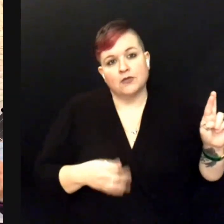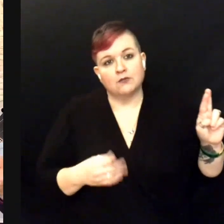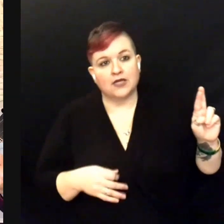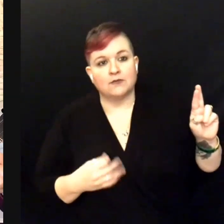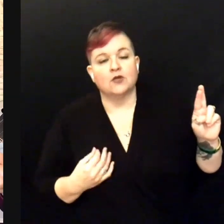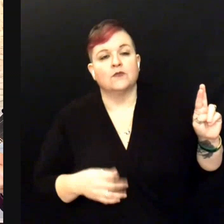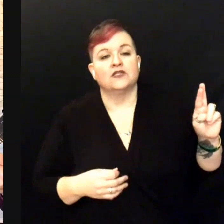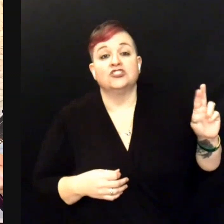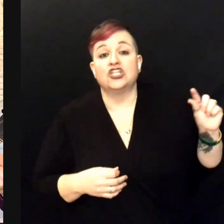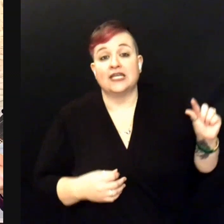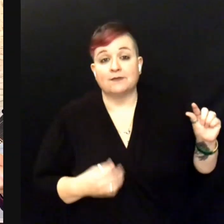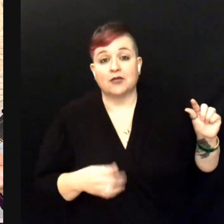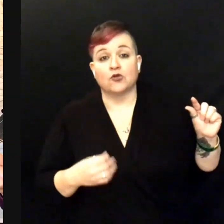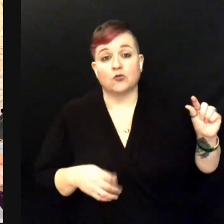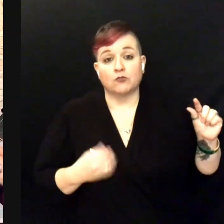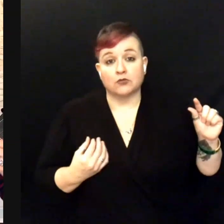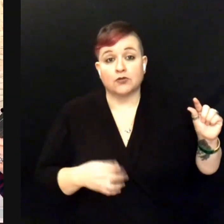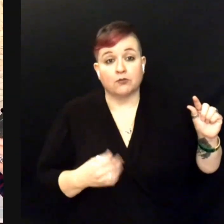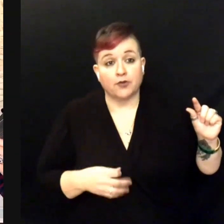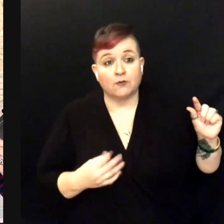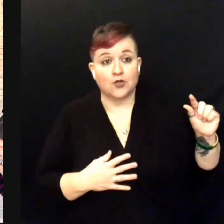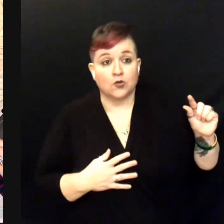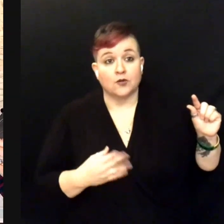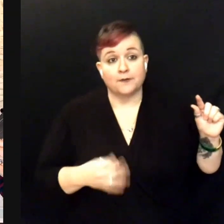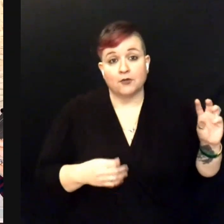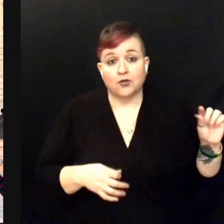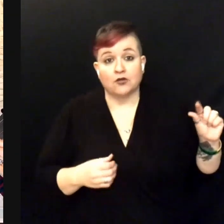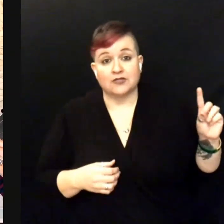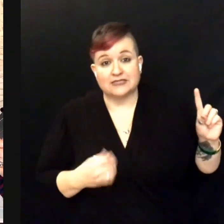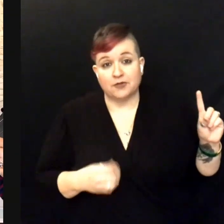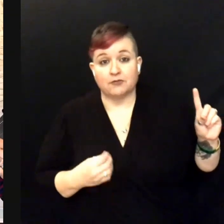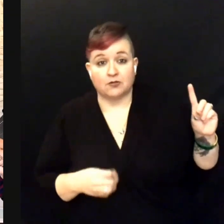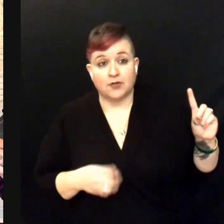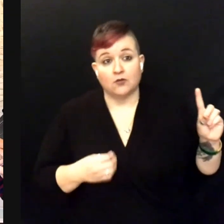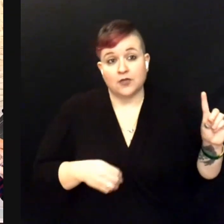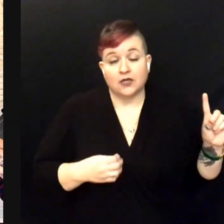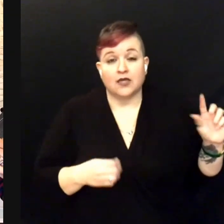G D A-minor